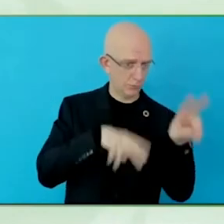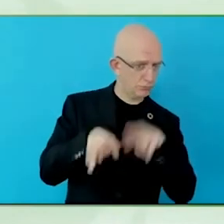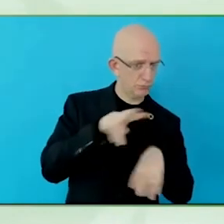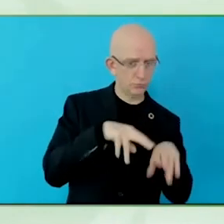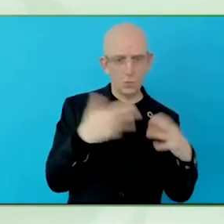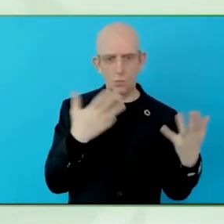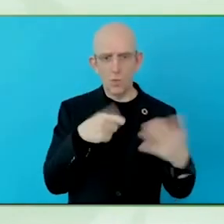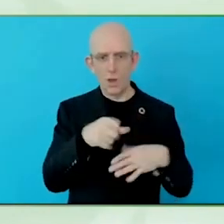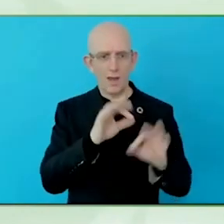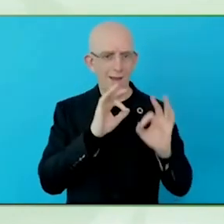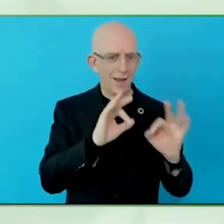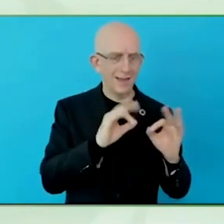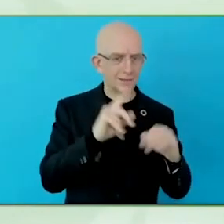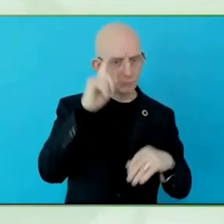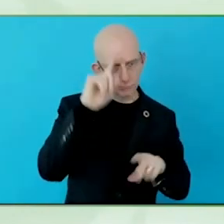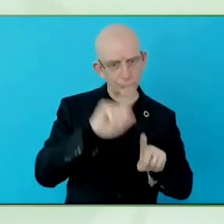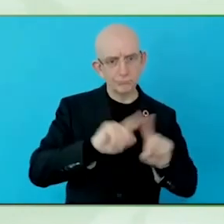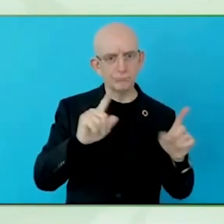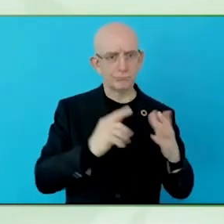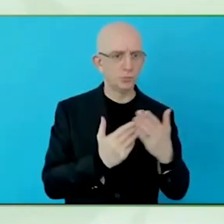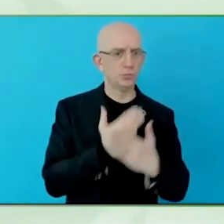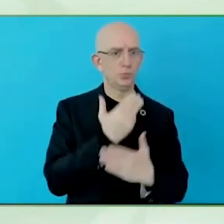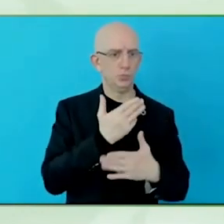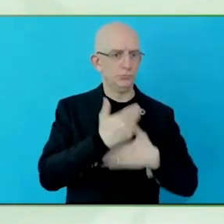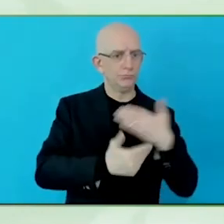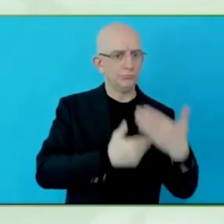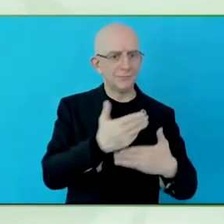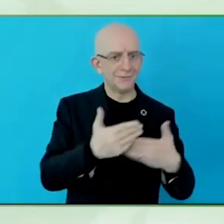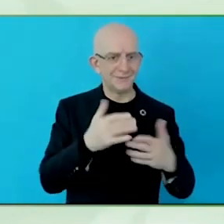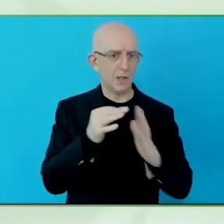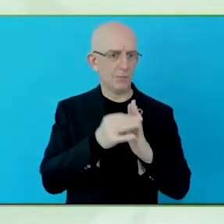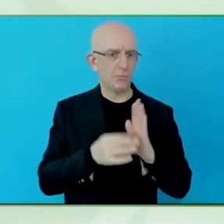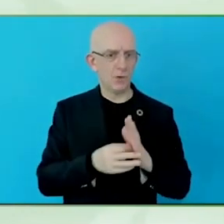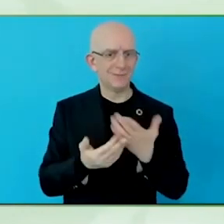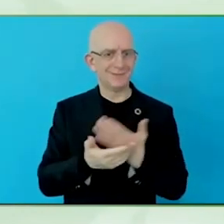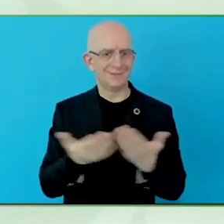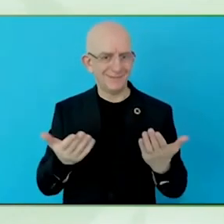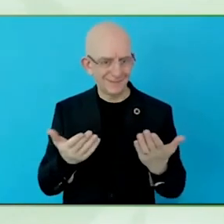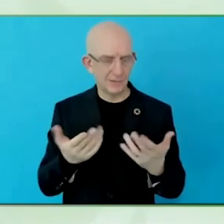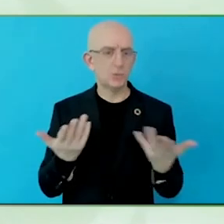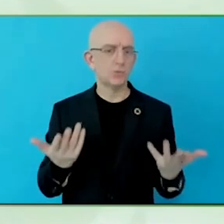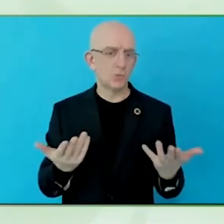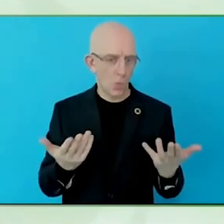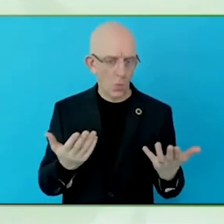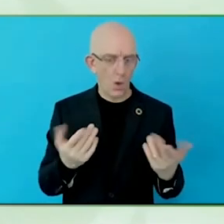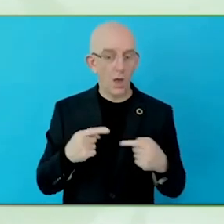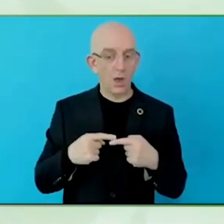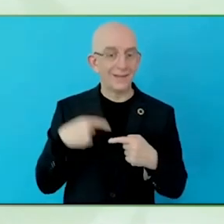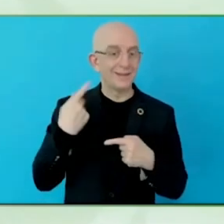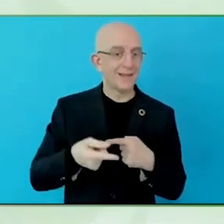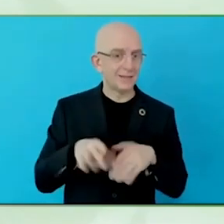We have seen now apparently a big amount of valid data, good, let's